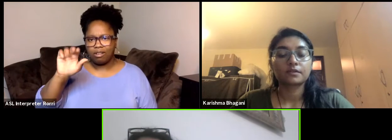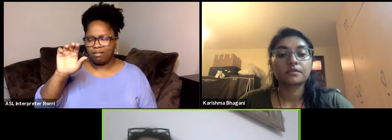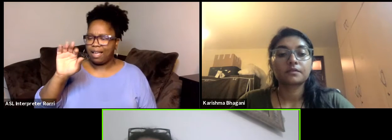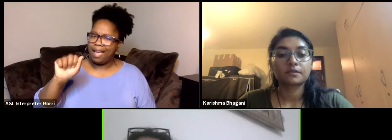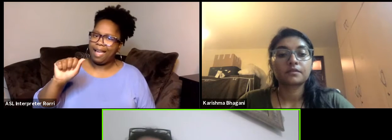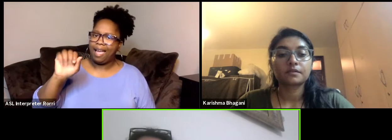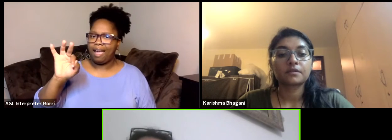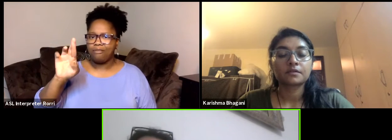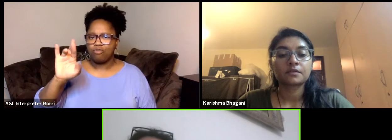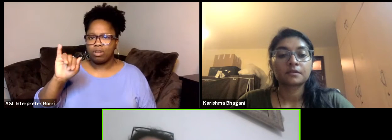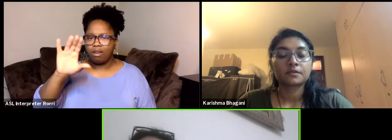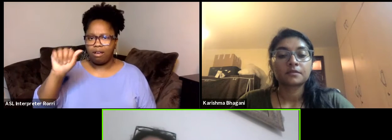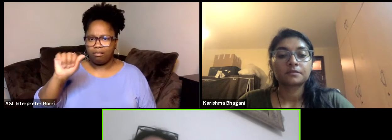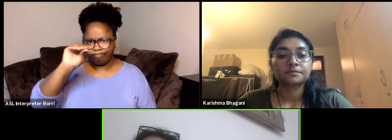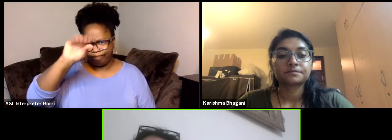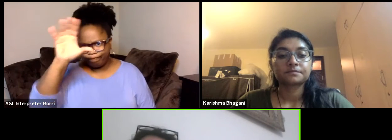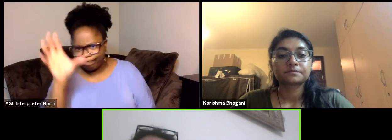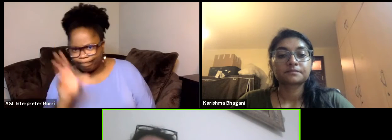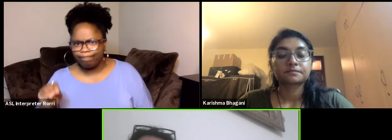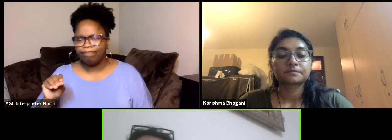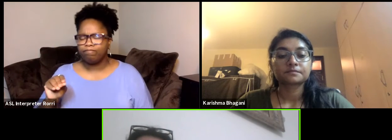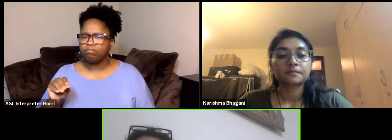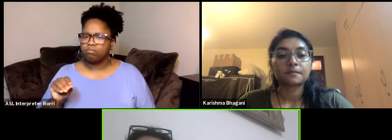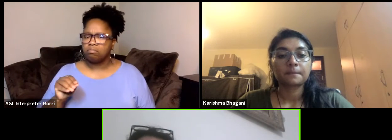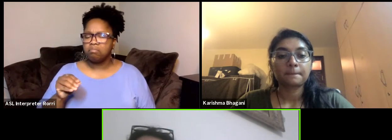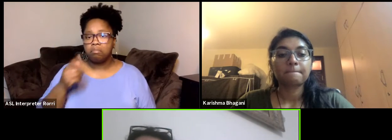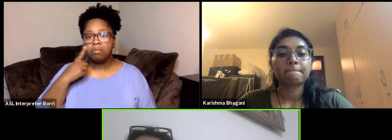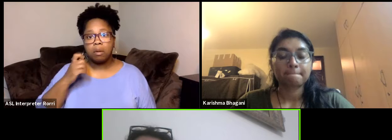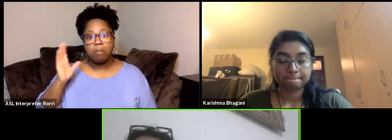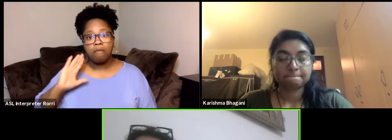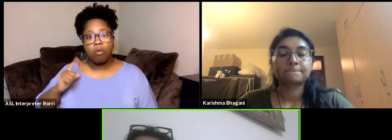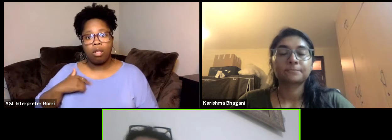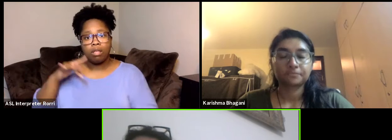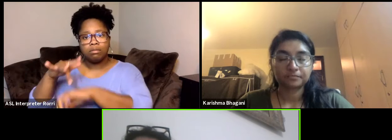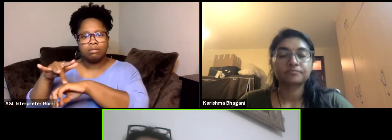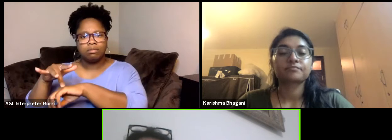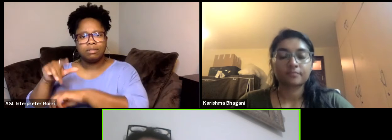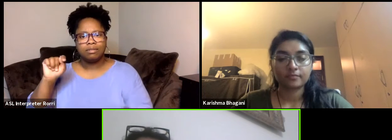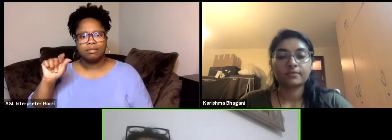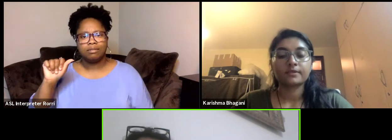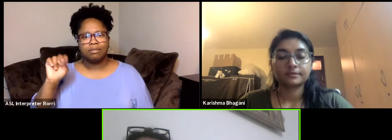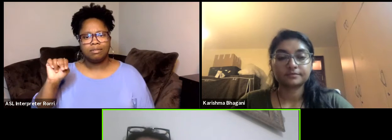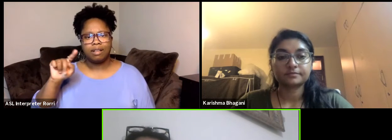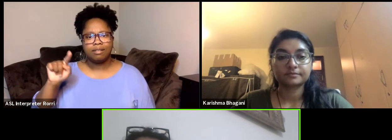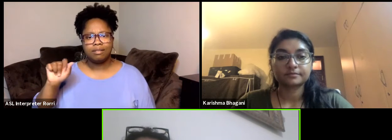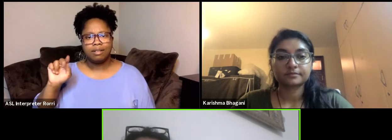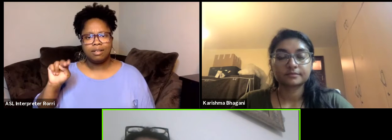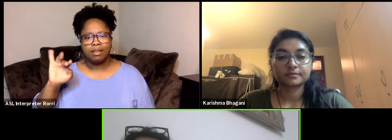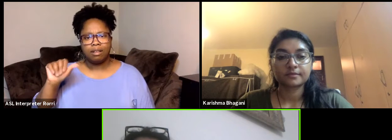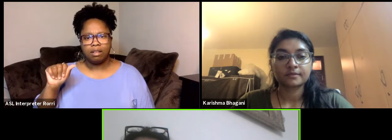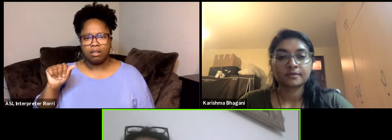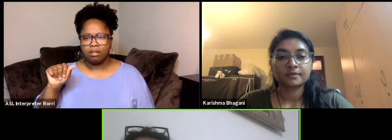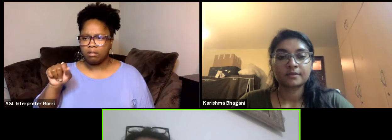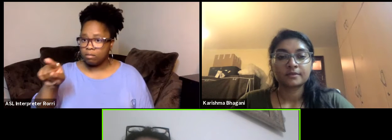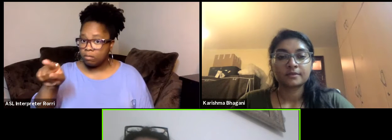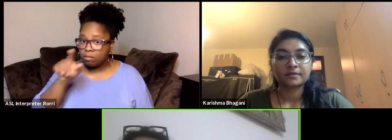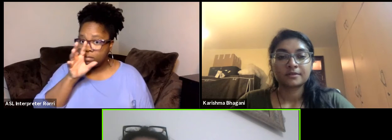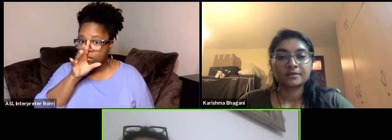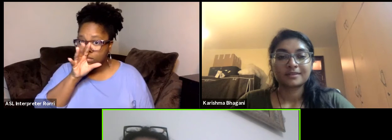because I'm quite sure I've been in Tanzania and I tell you I could understand 70% of of Swahili